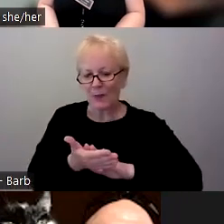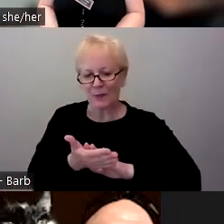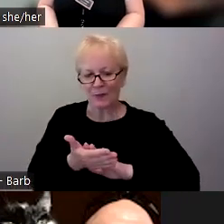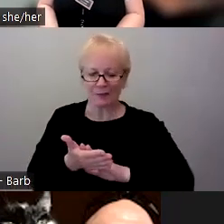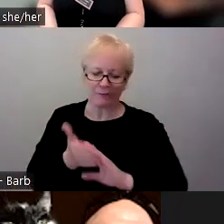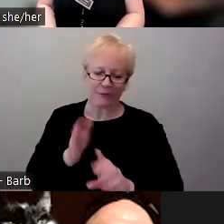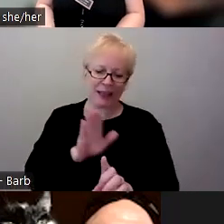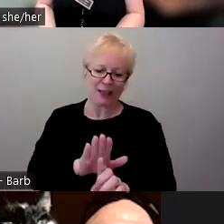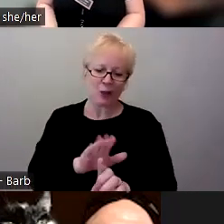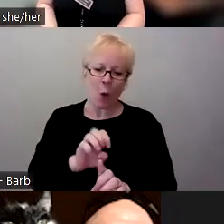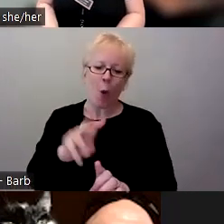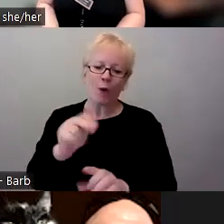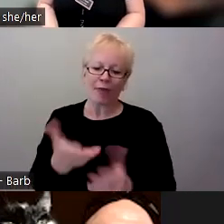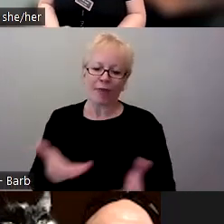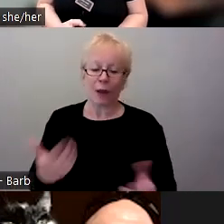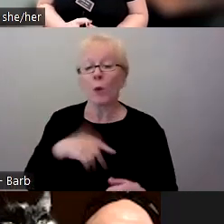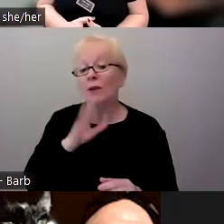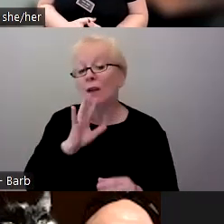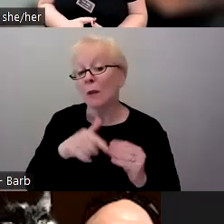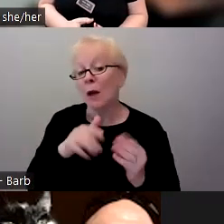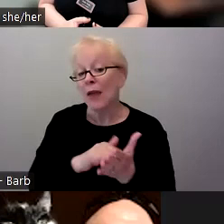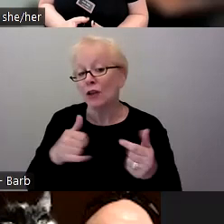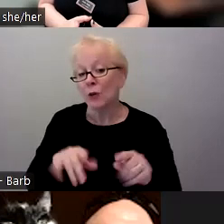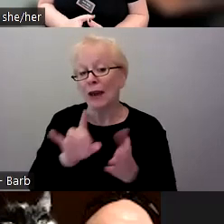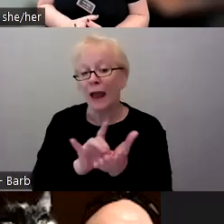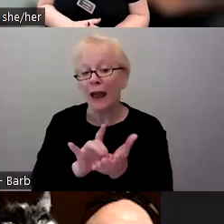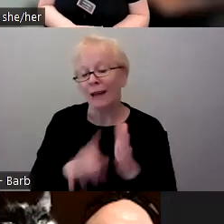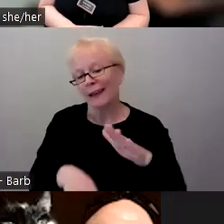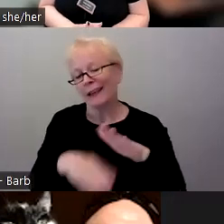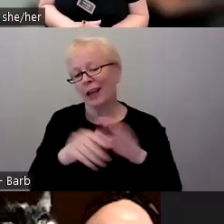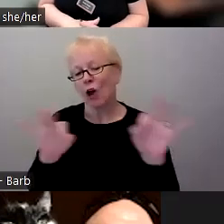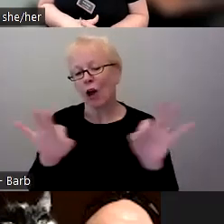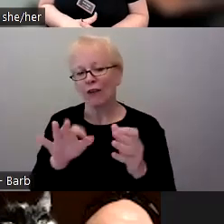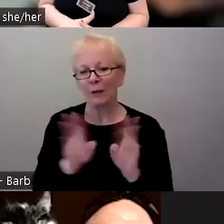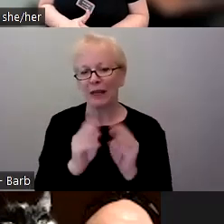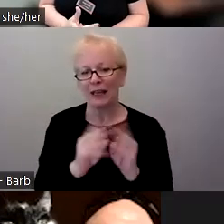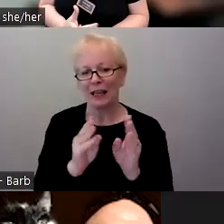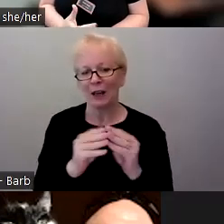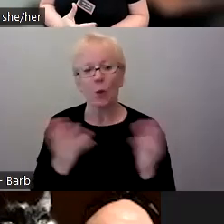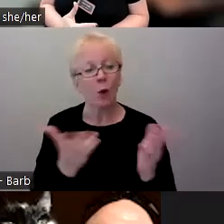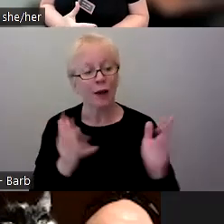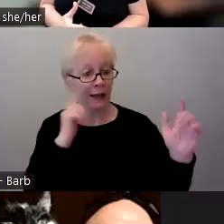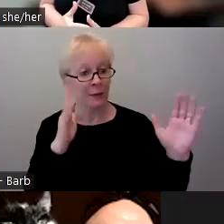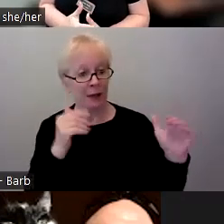And we talk about that in our kickoff meeting in terms of expectations with your partner and for the experience.